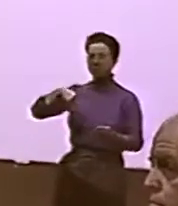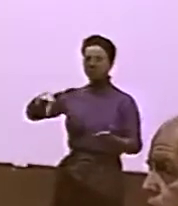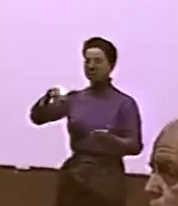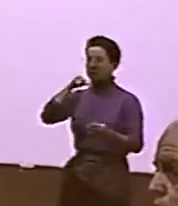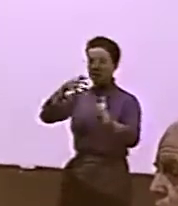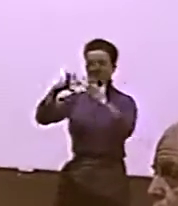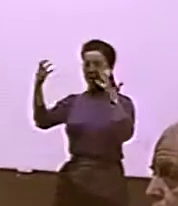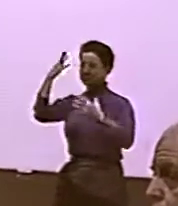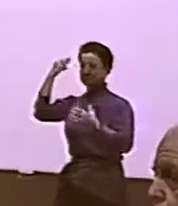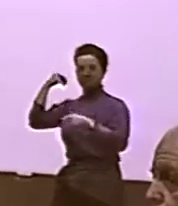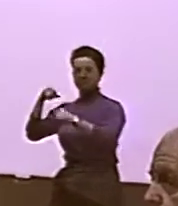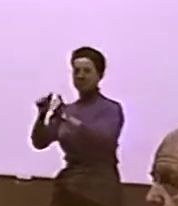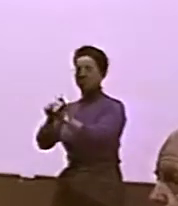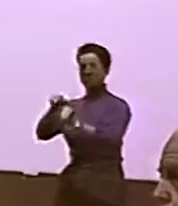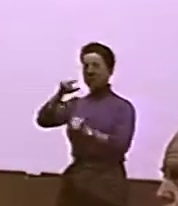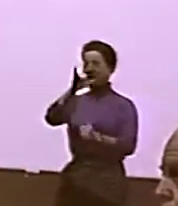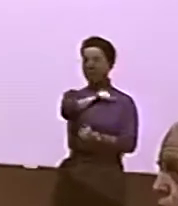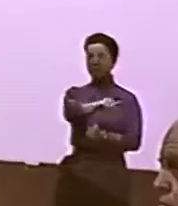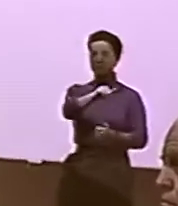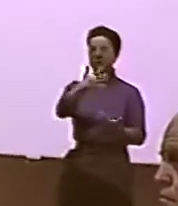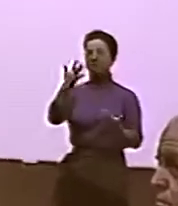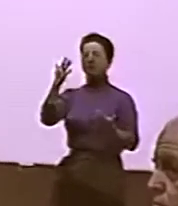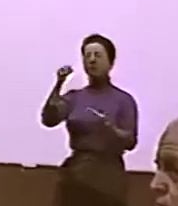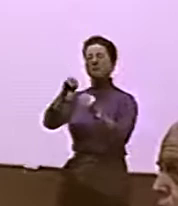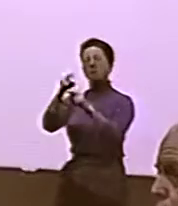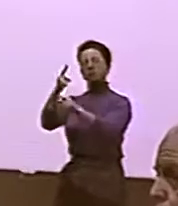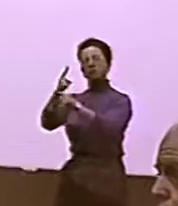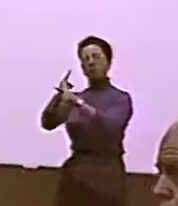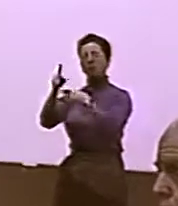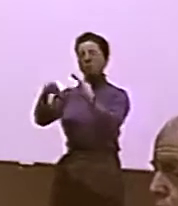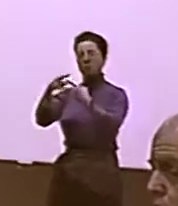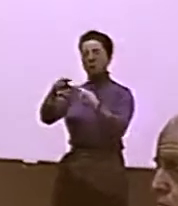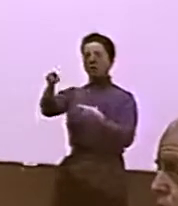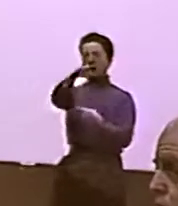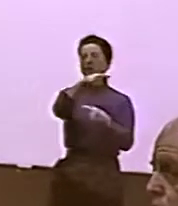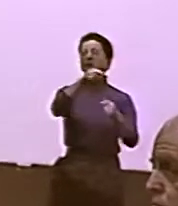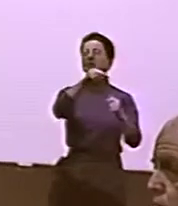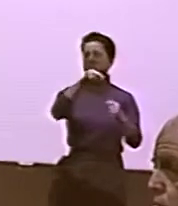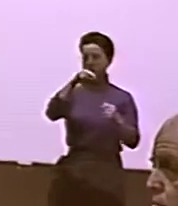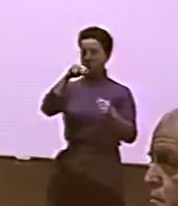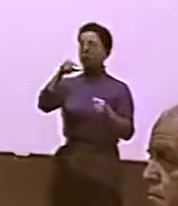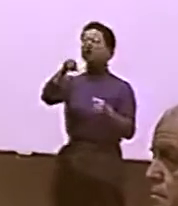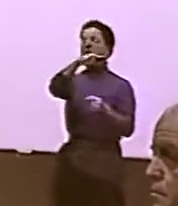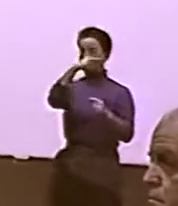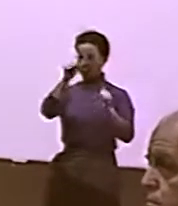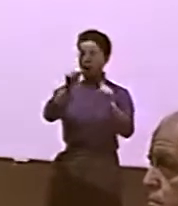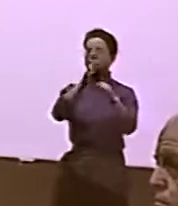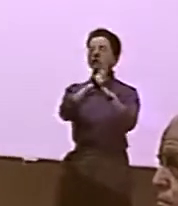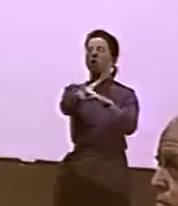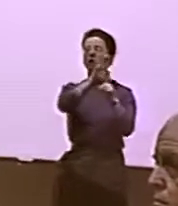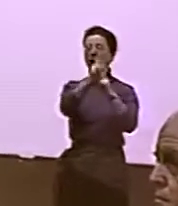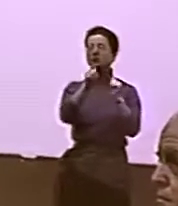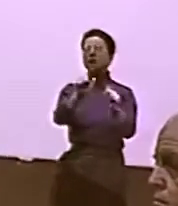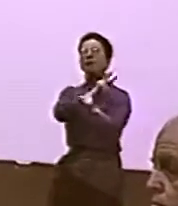ARE SHARING SIMILAR EXPERIENCES, LIFE-AND-DEATH EXPERIENCES, AND...